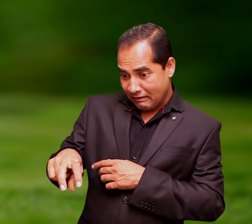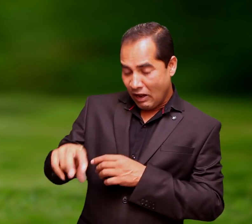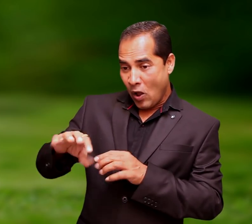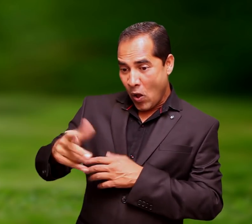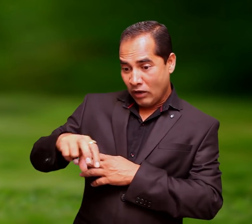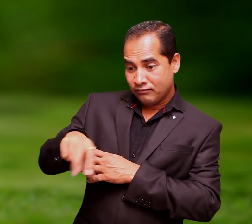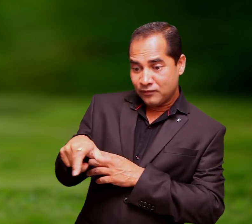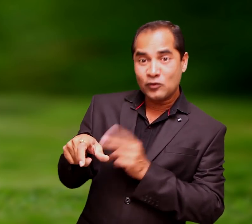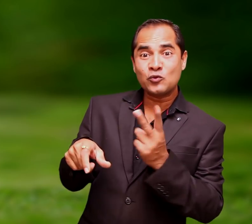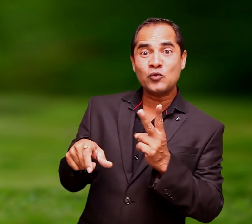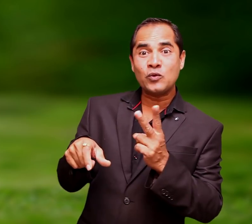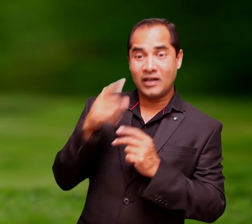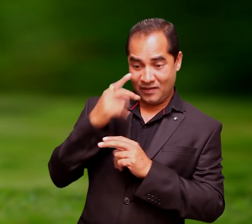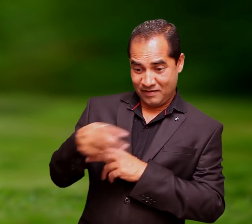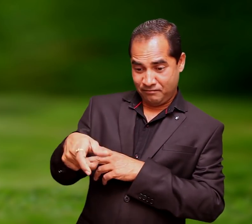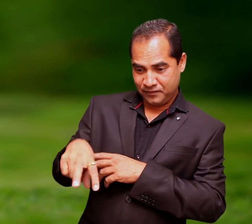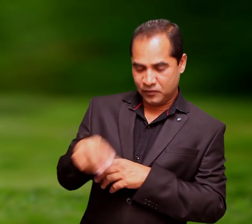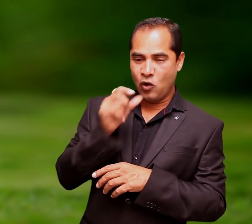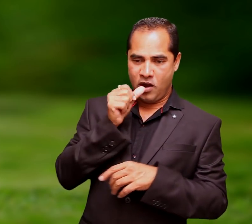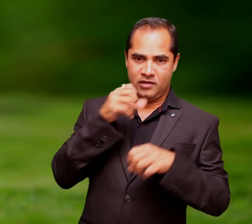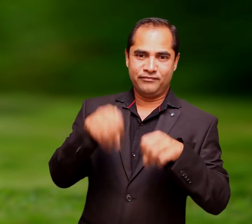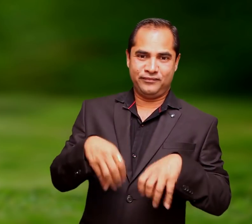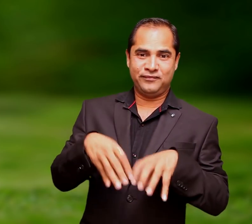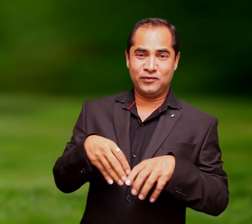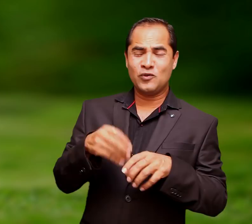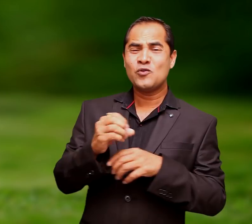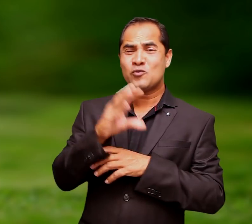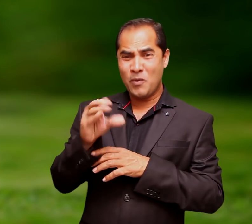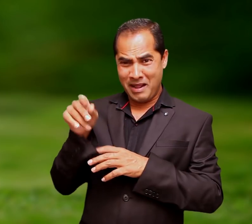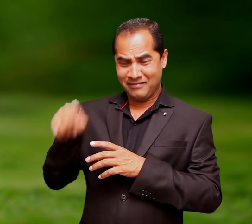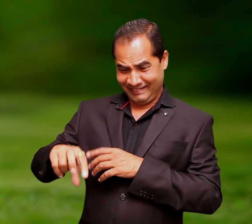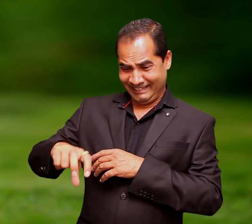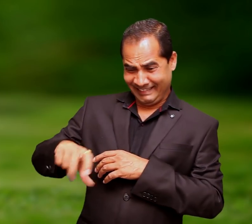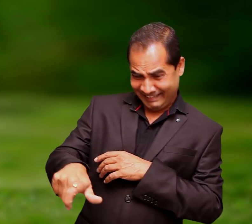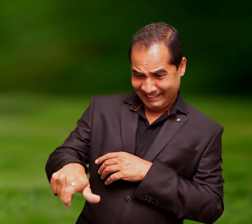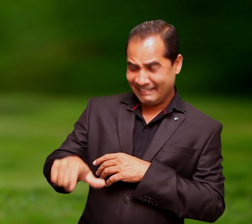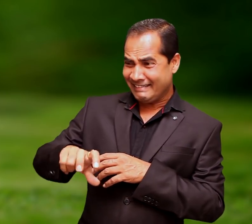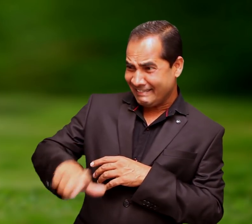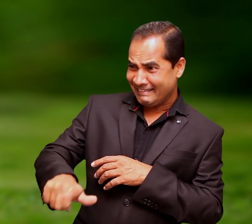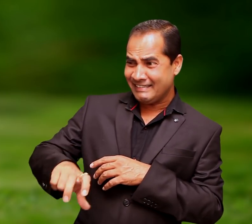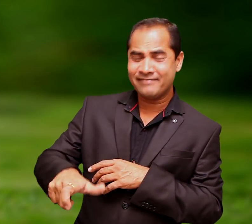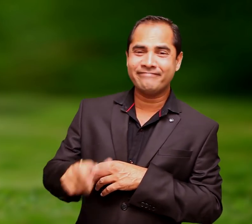the right way, at later occasion he would sometimes, screw it up still tighter and